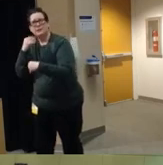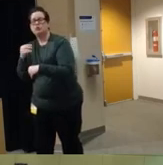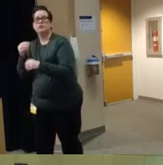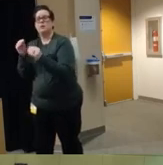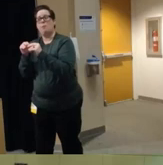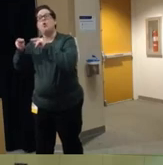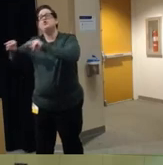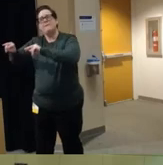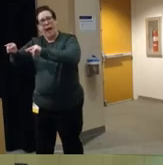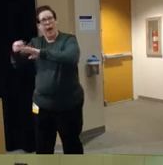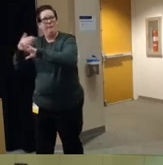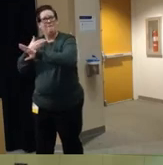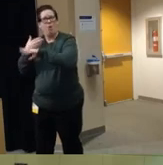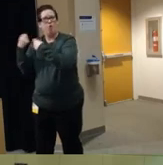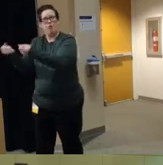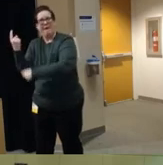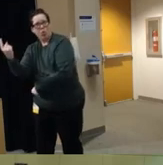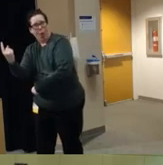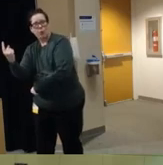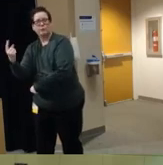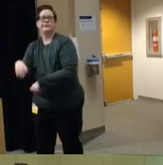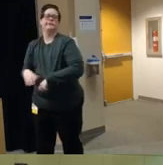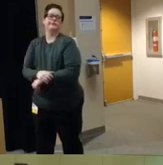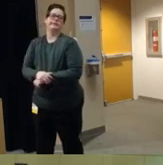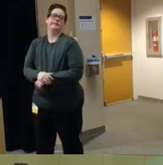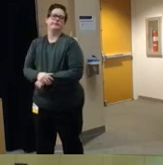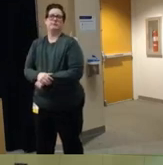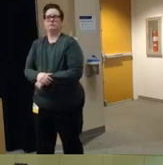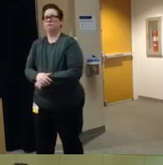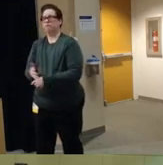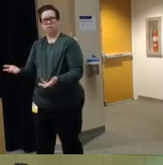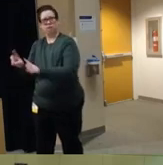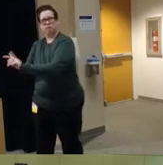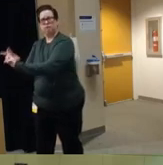experience um before they get their full license um we could also you know do that with Firearms